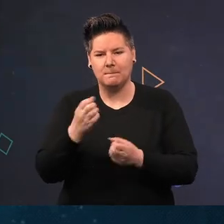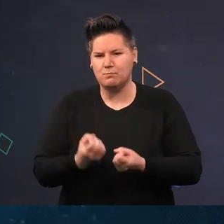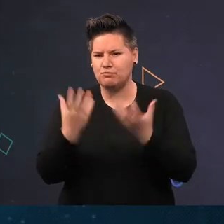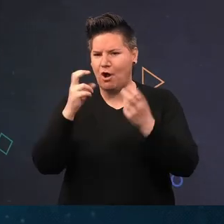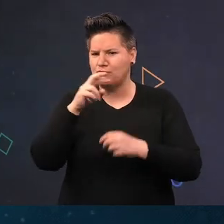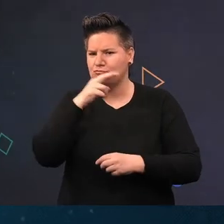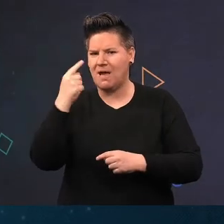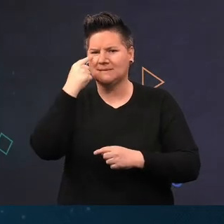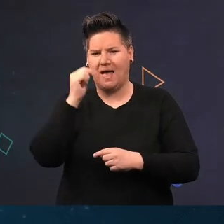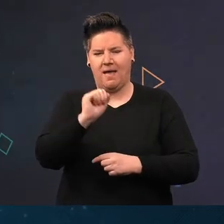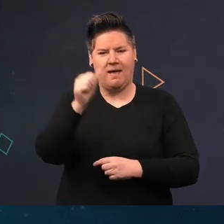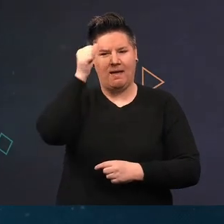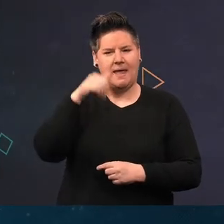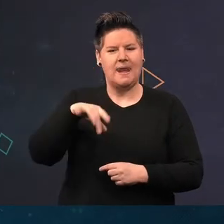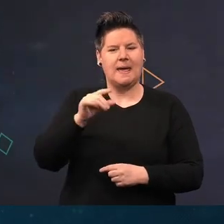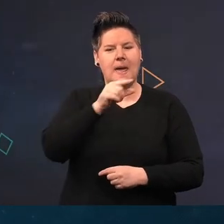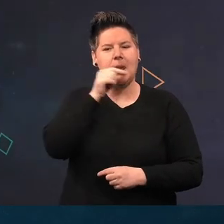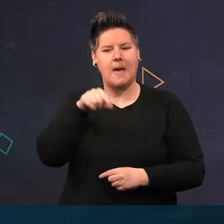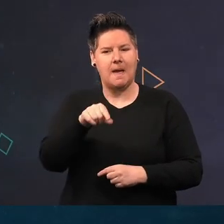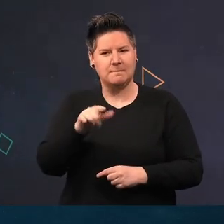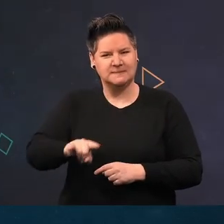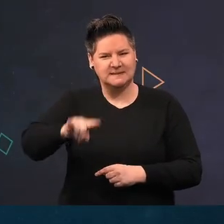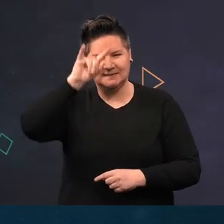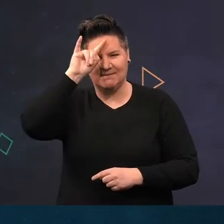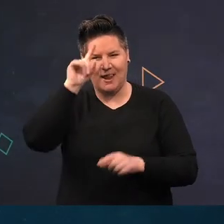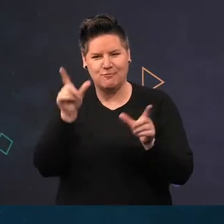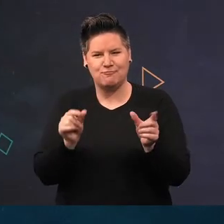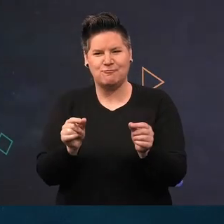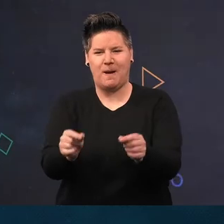attitude underwater which has earned it the reputation and nickname of the 'Devil crab'